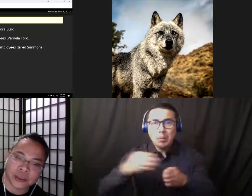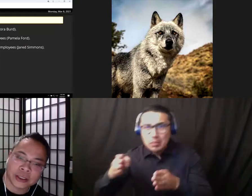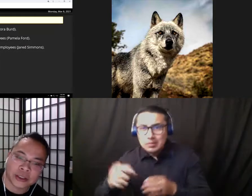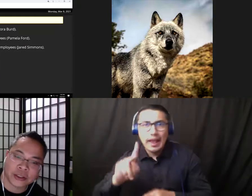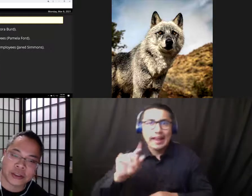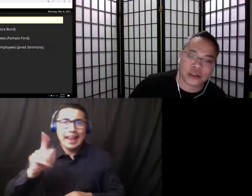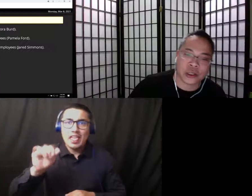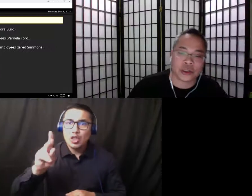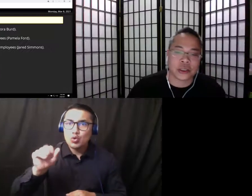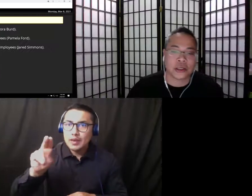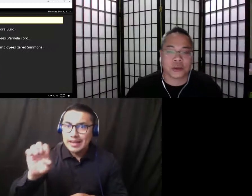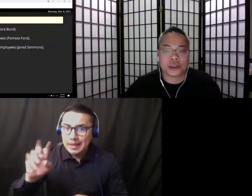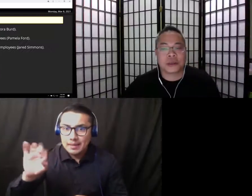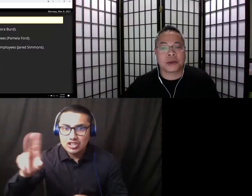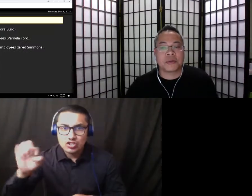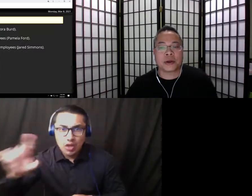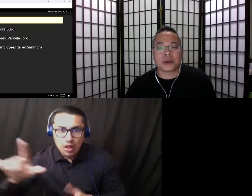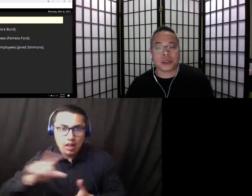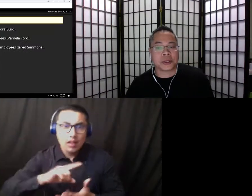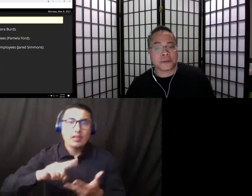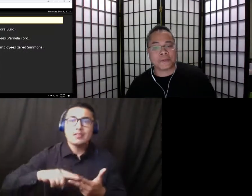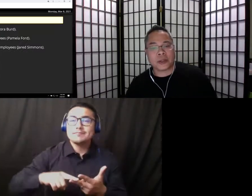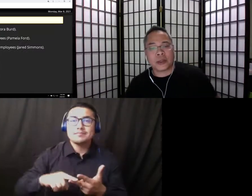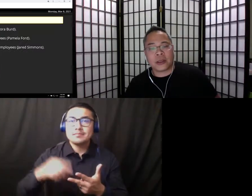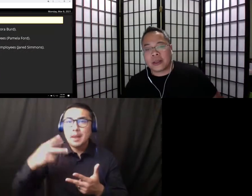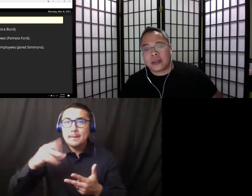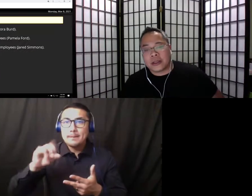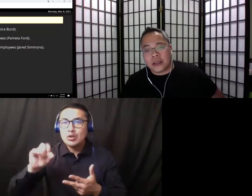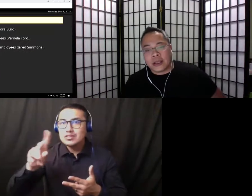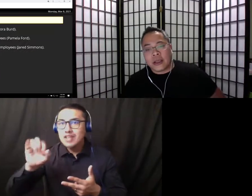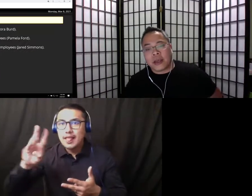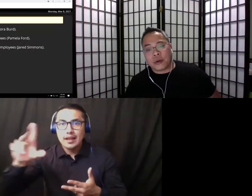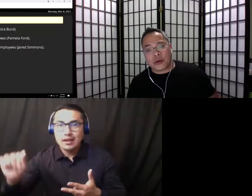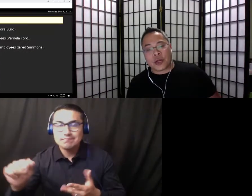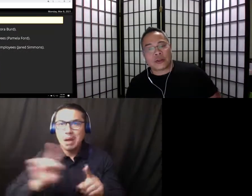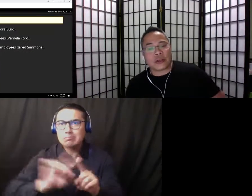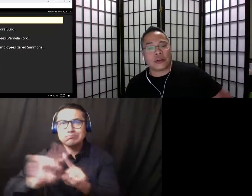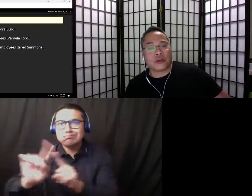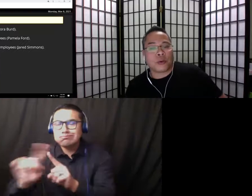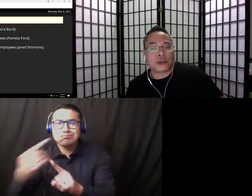Distant Education Technology Committee Perry Jehlicka. And we congratulate the newly appointed